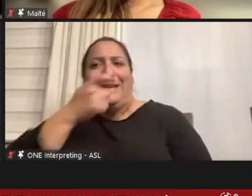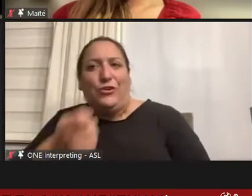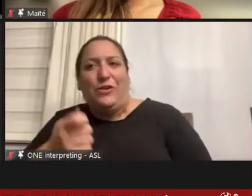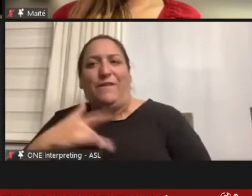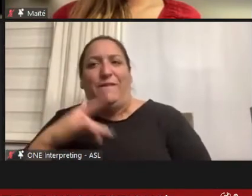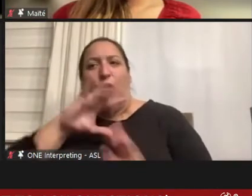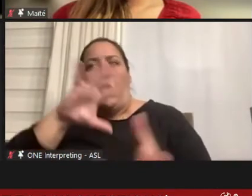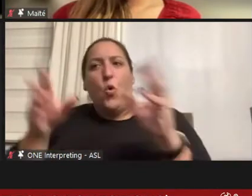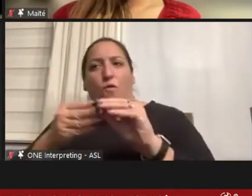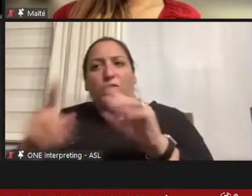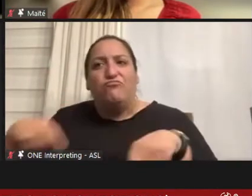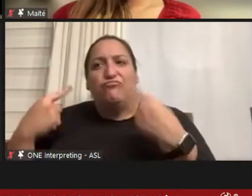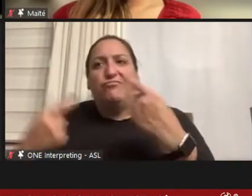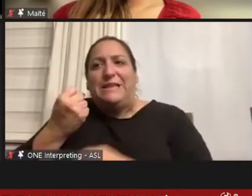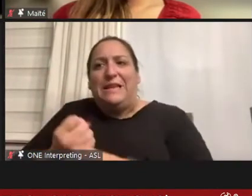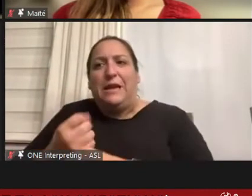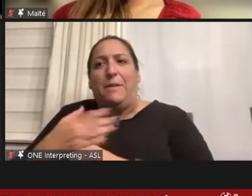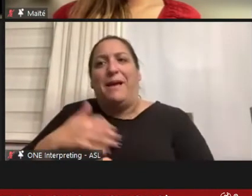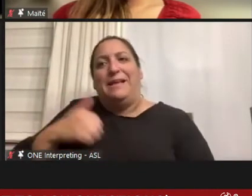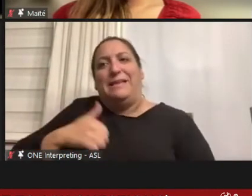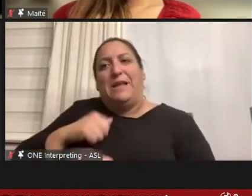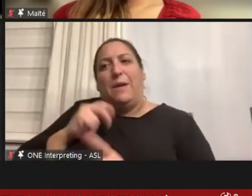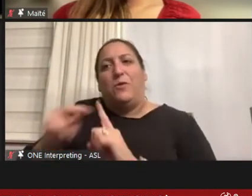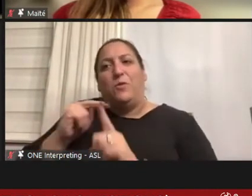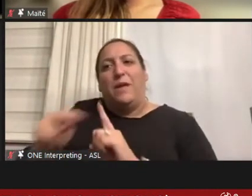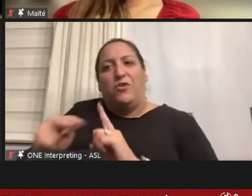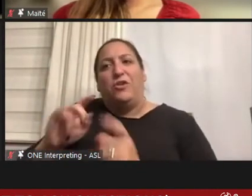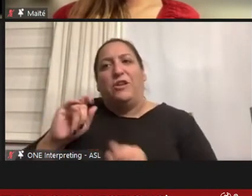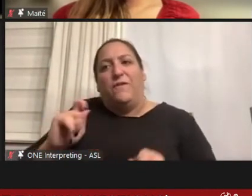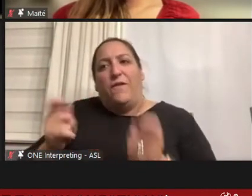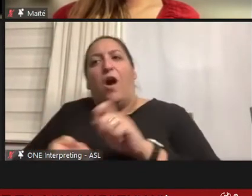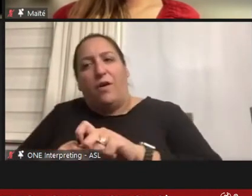as far as self perception goes, I've had the perception within the community of you know, the